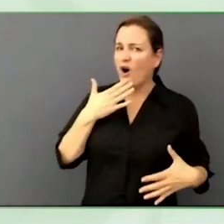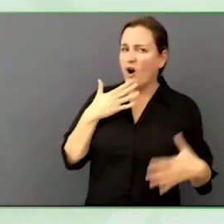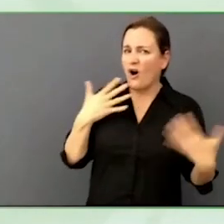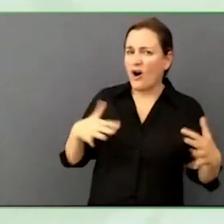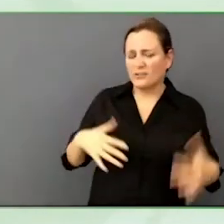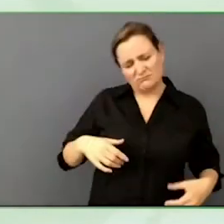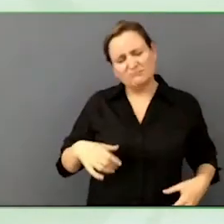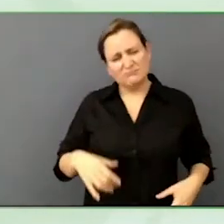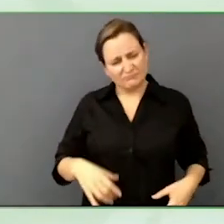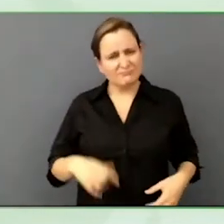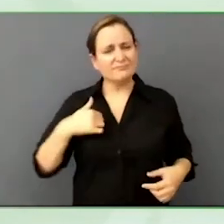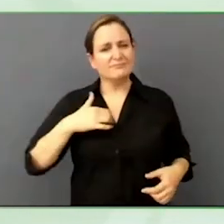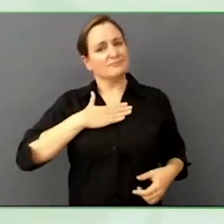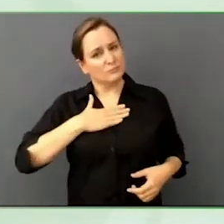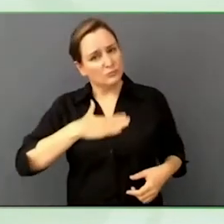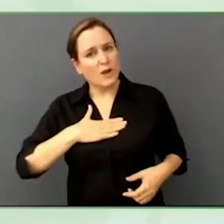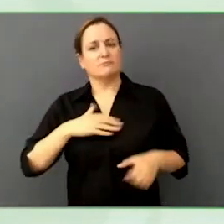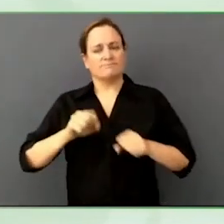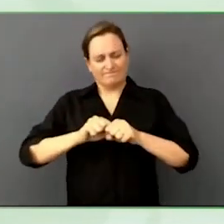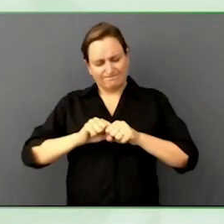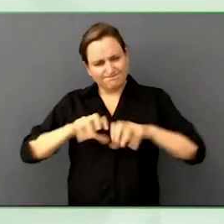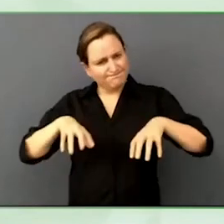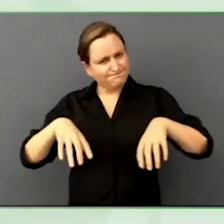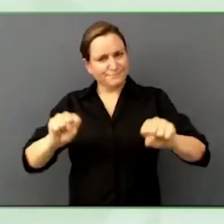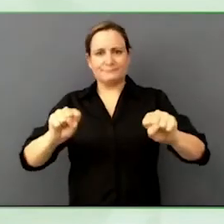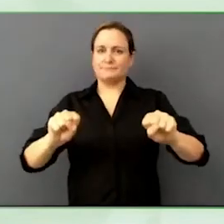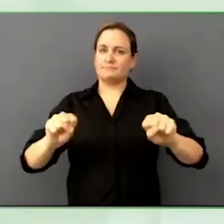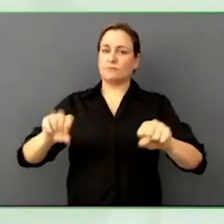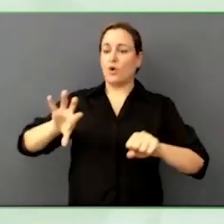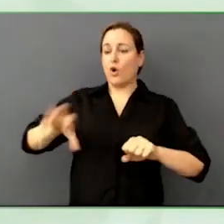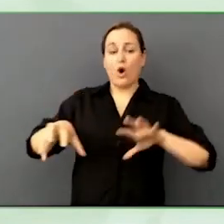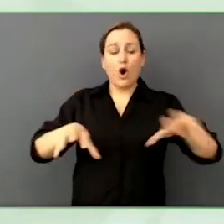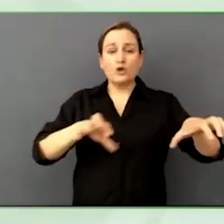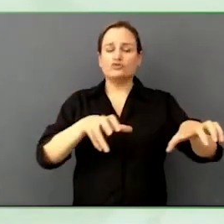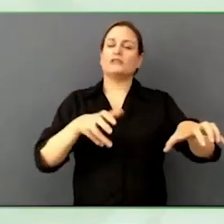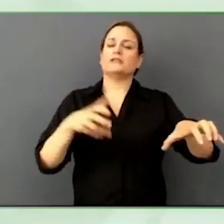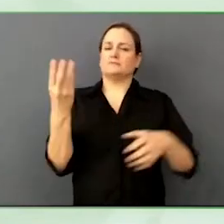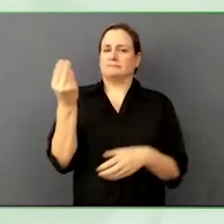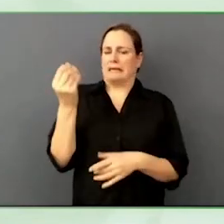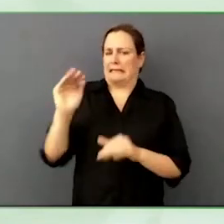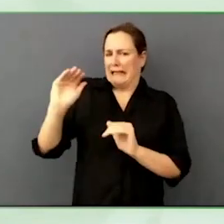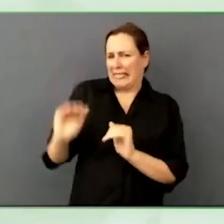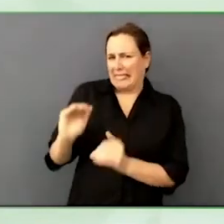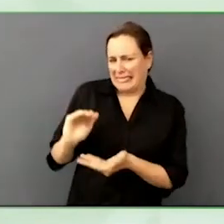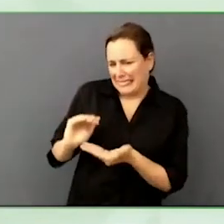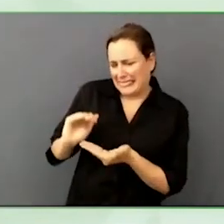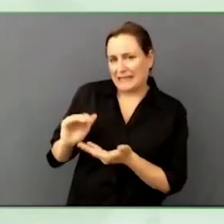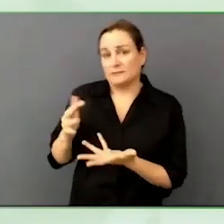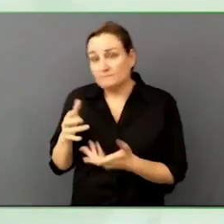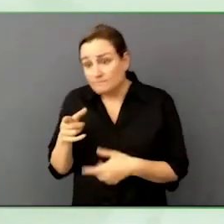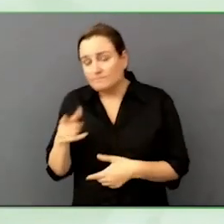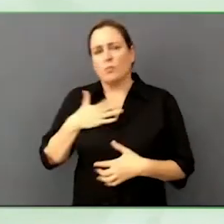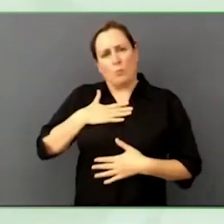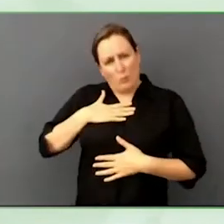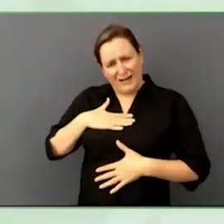progression in mass, especially in developing countries. They need the employment opportunities as well, I hope that